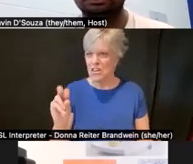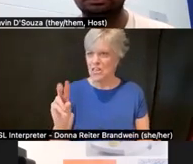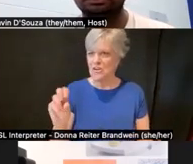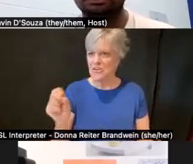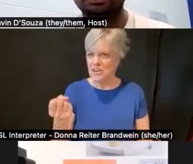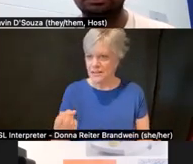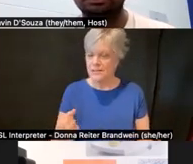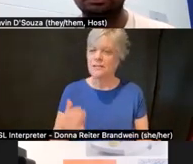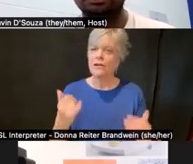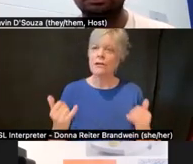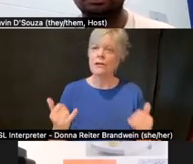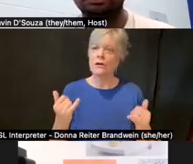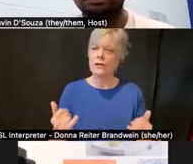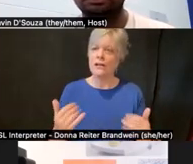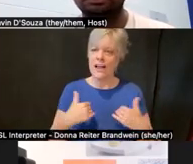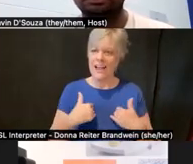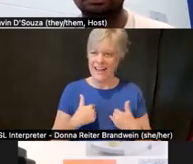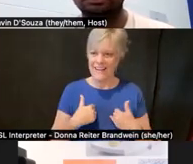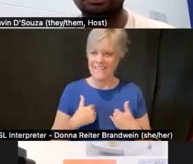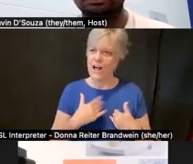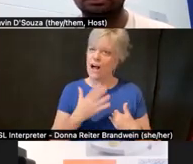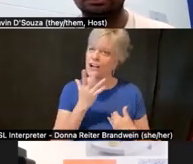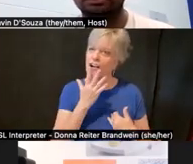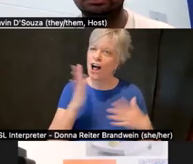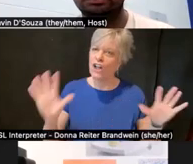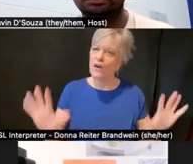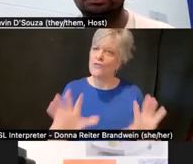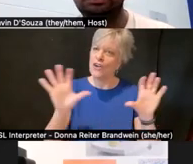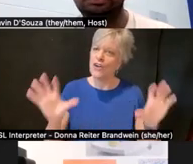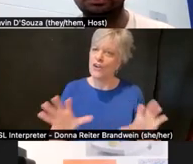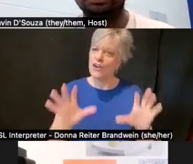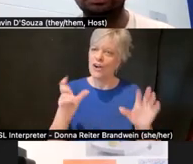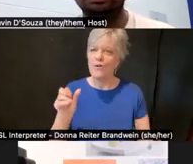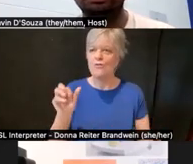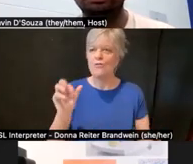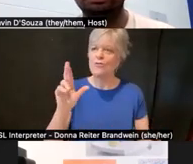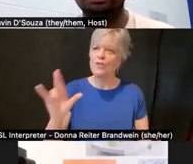Currently have a colorful floral hair ribbon in my hair,